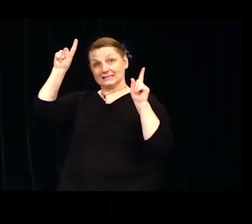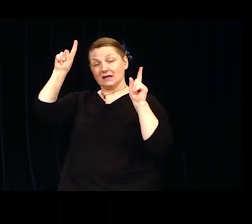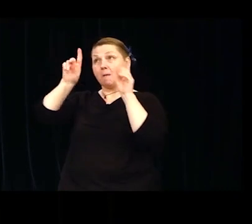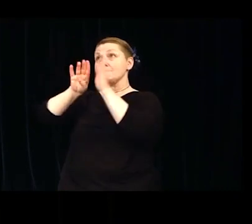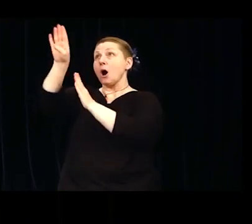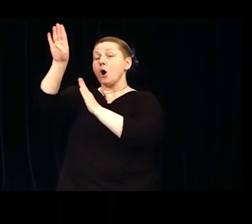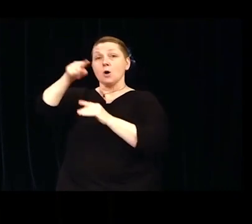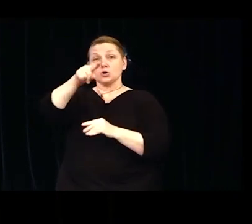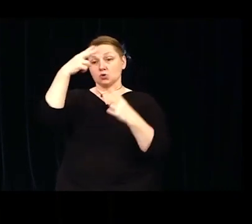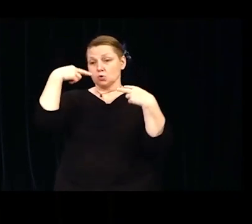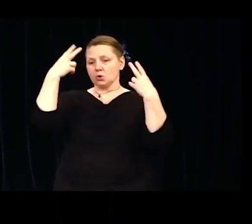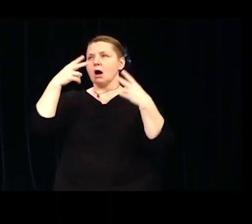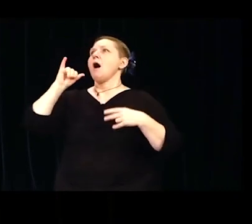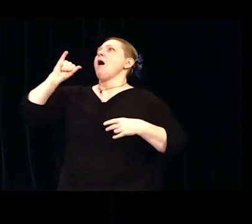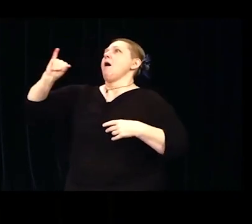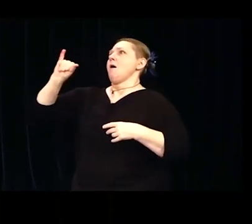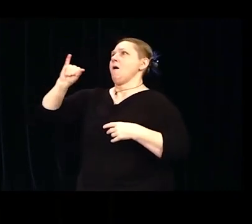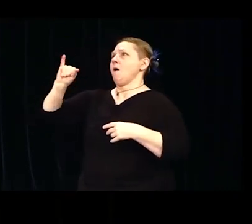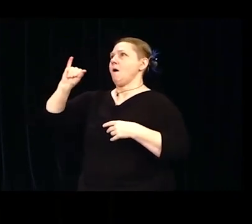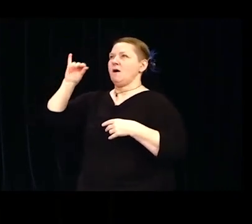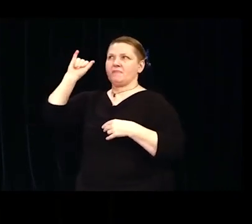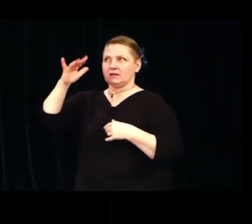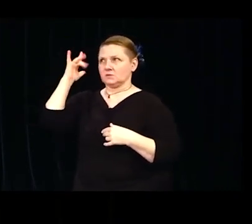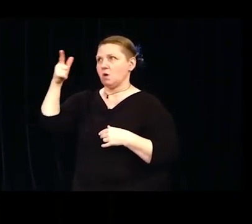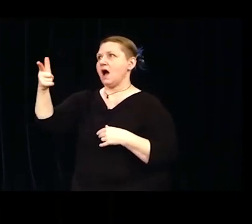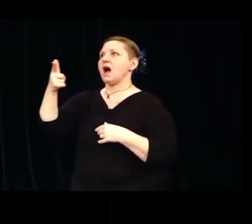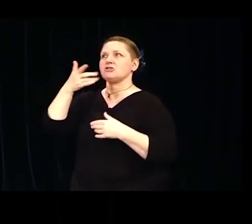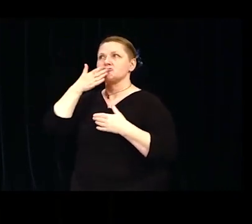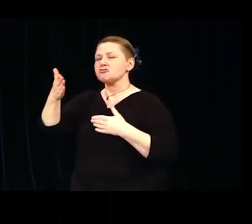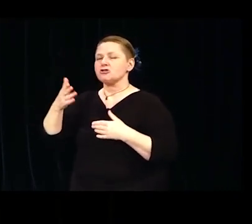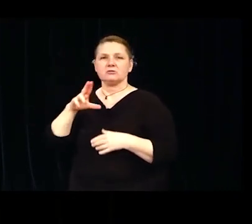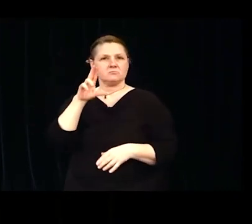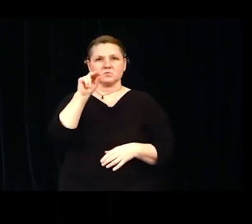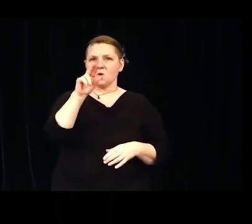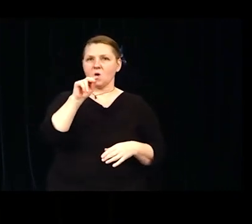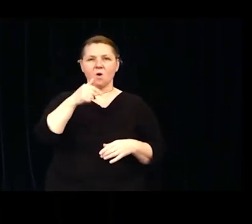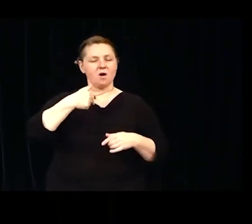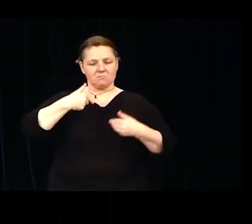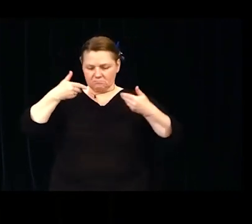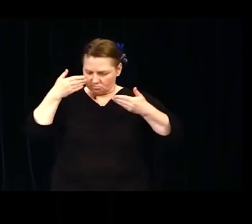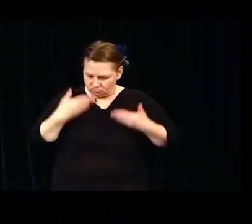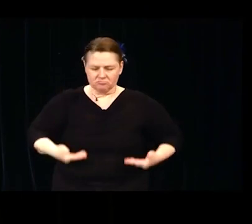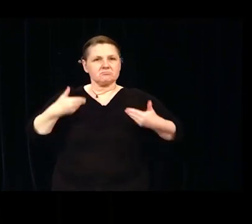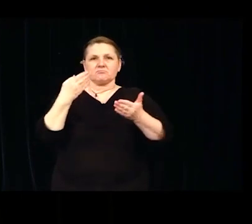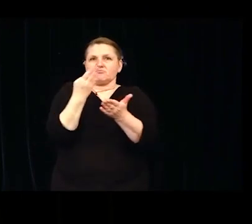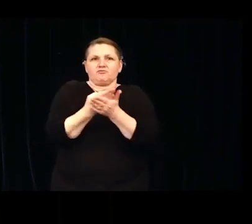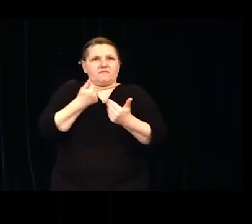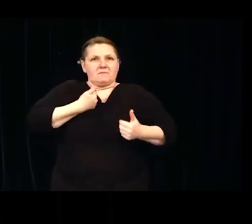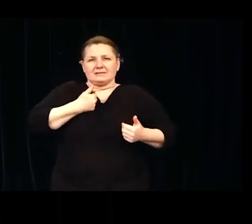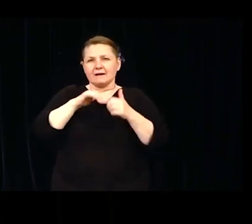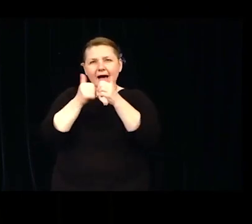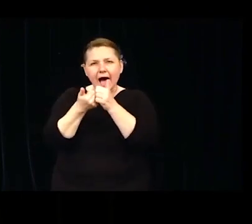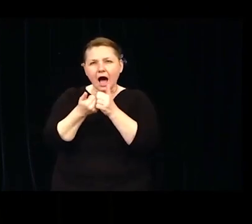and got back up again." Let the record show how many times we fell. Yet we stood up strong and ready to fight.